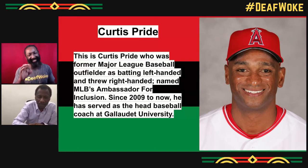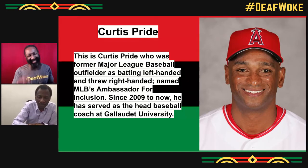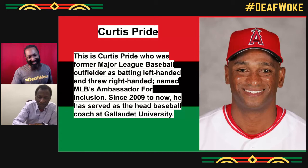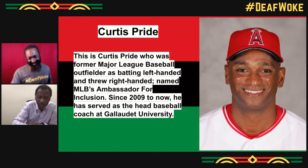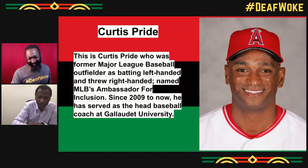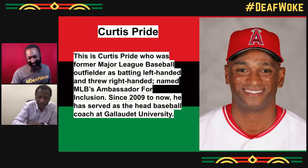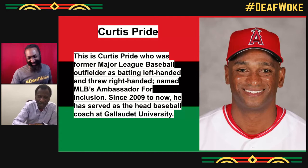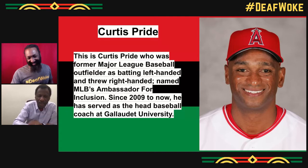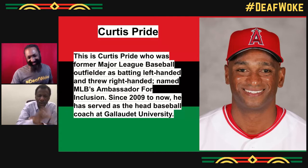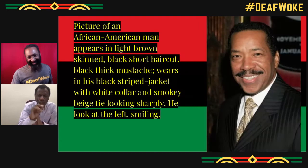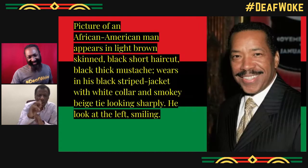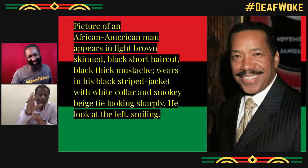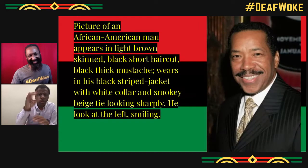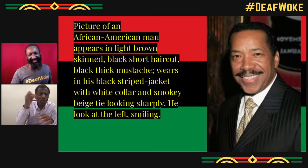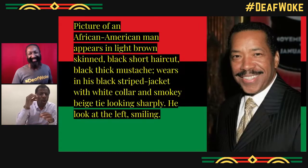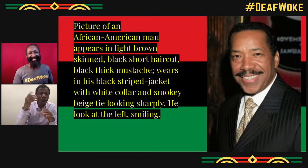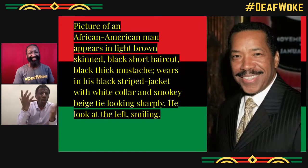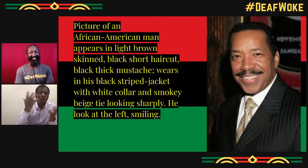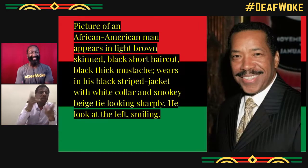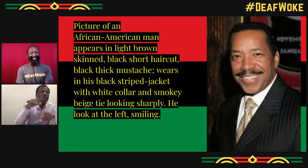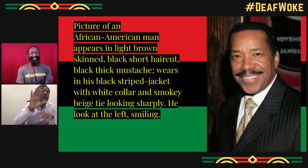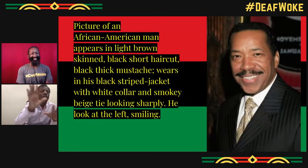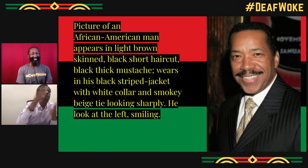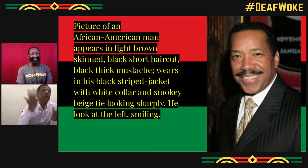Baseball player since 2009.